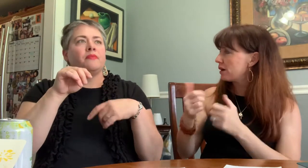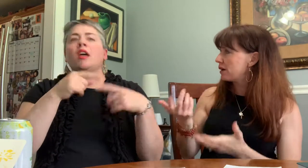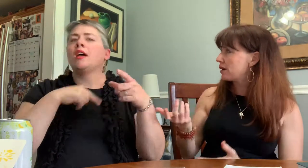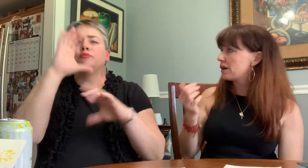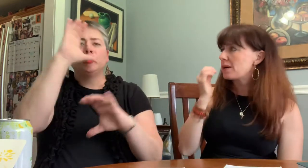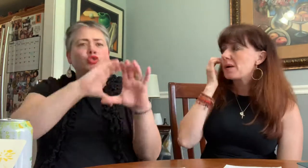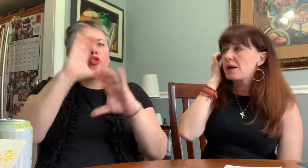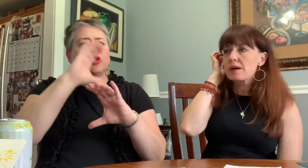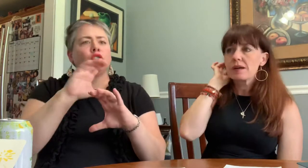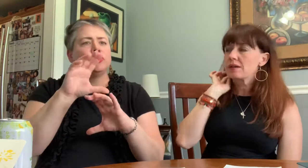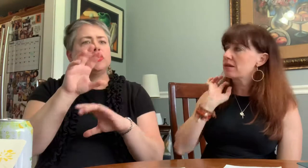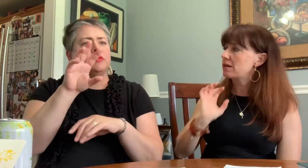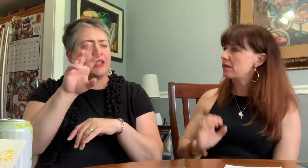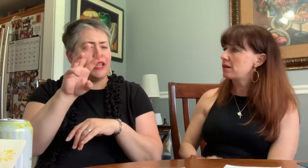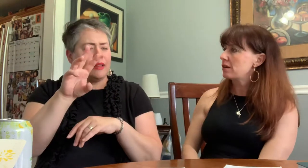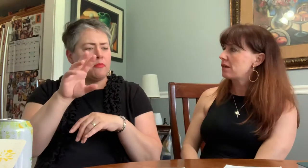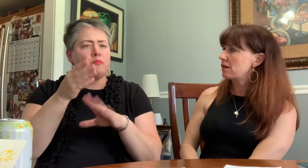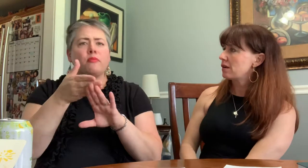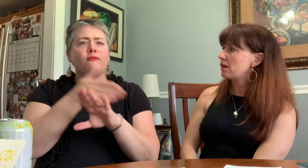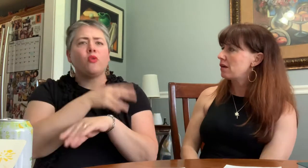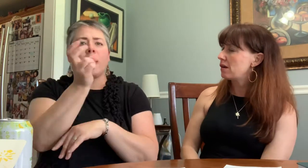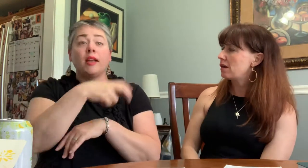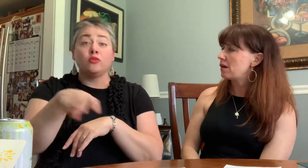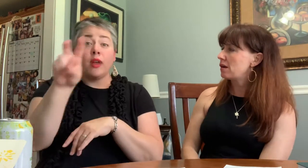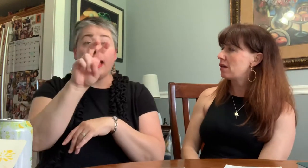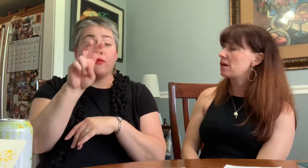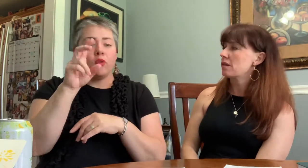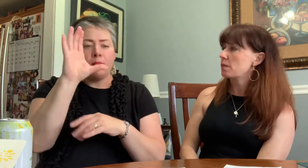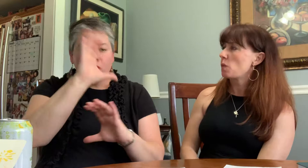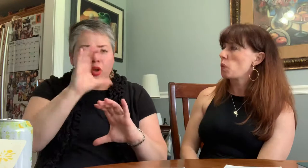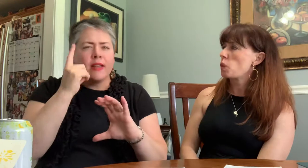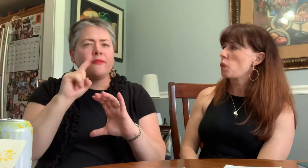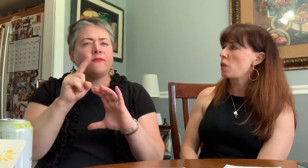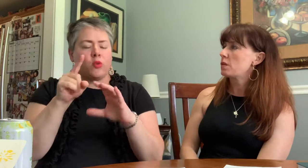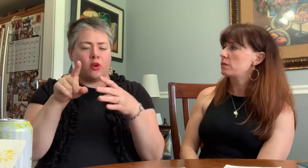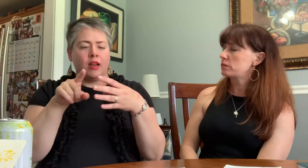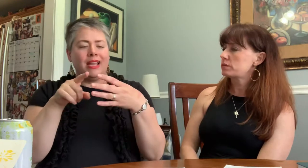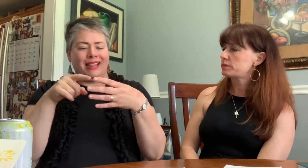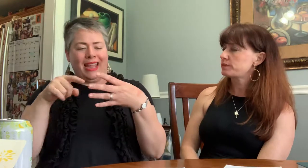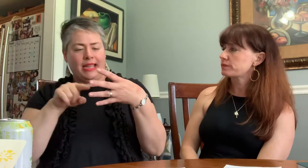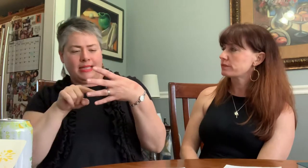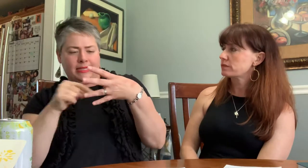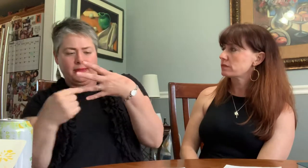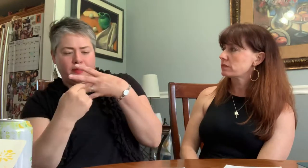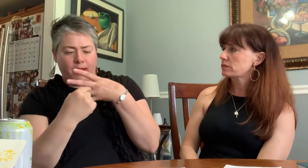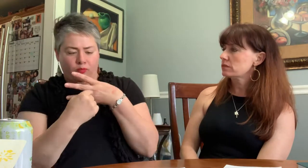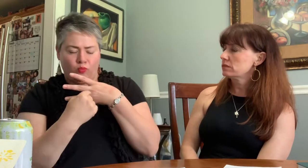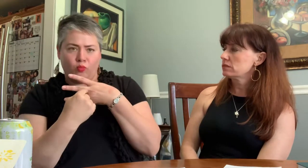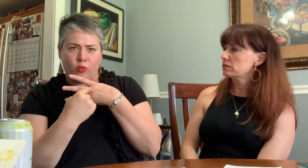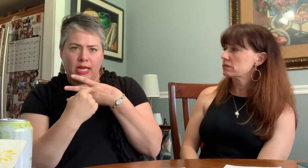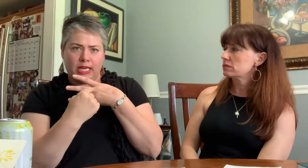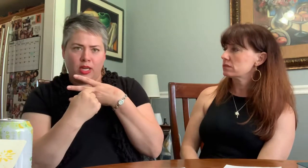Before I traveled, I was looking at the map of Ireland